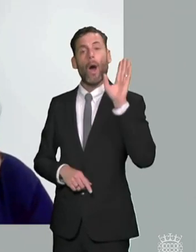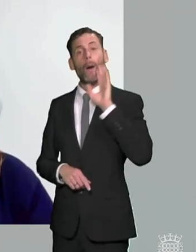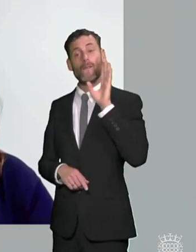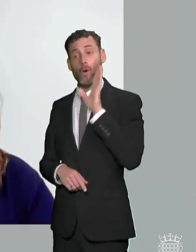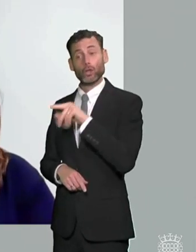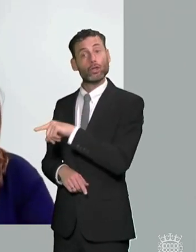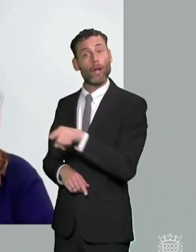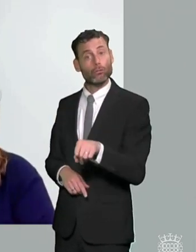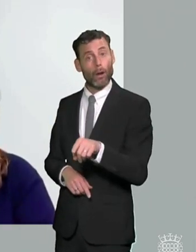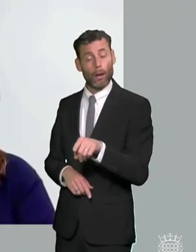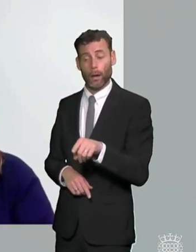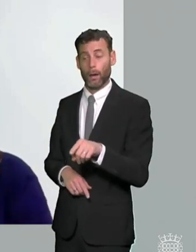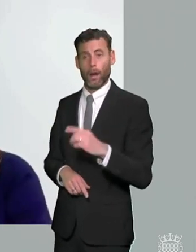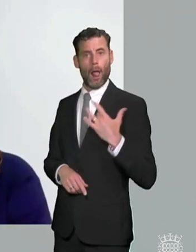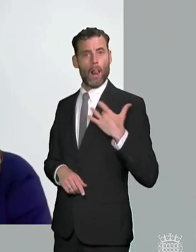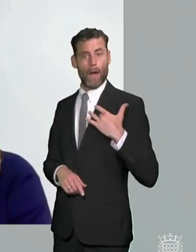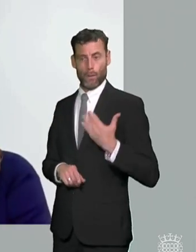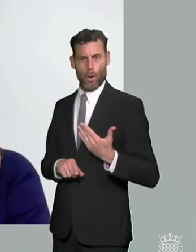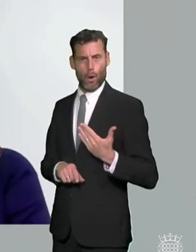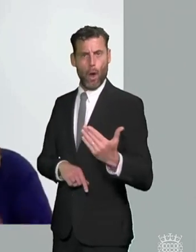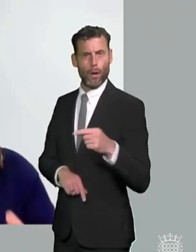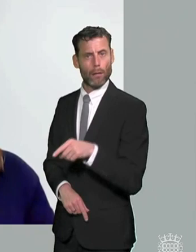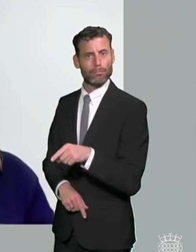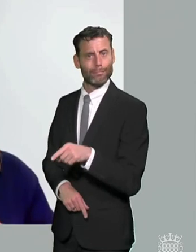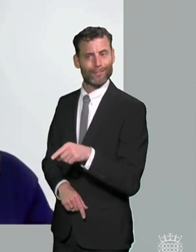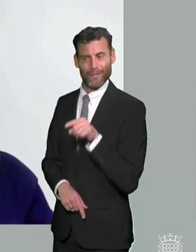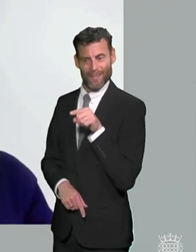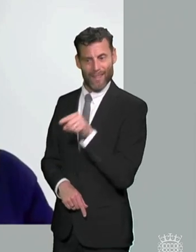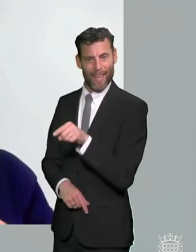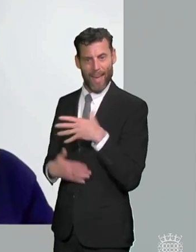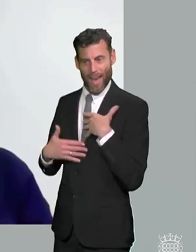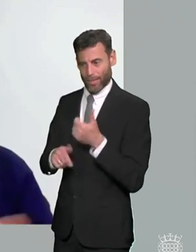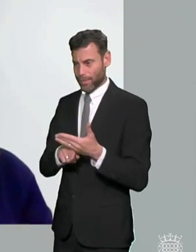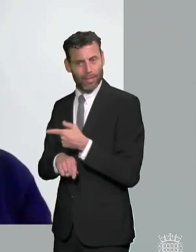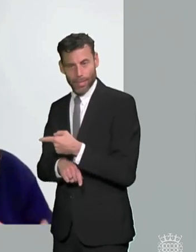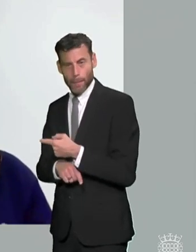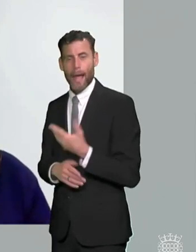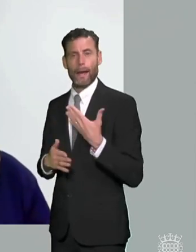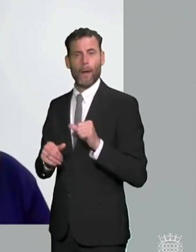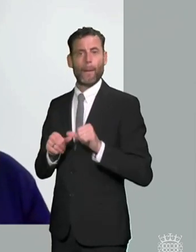wouldn't they're living longer actually but those are issues that are are fundamentally going to